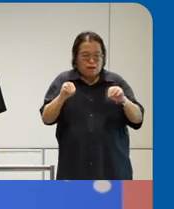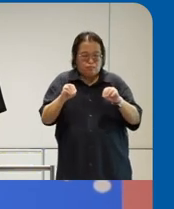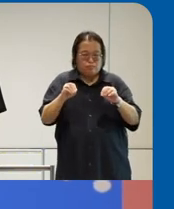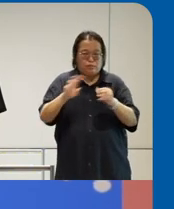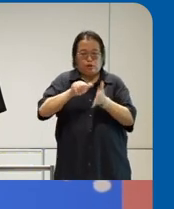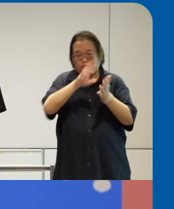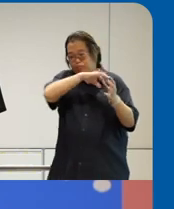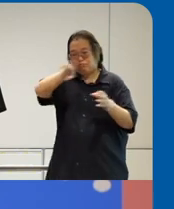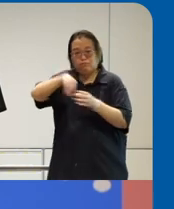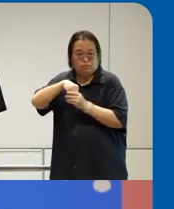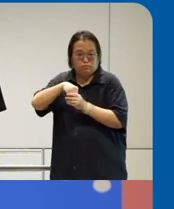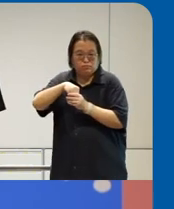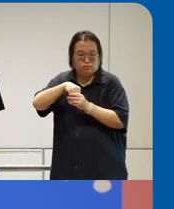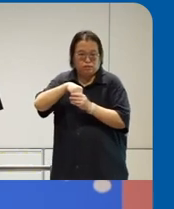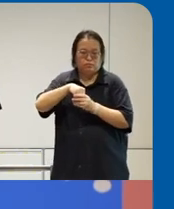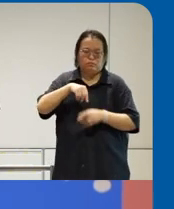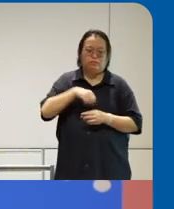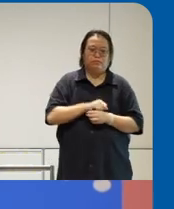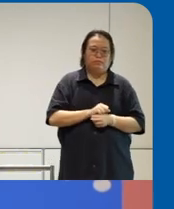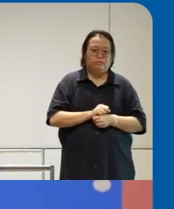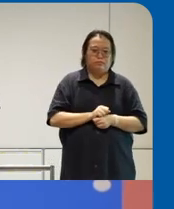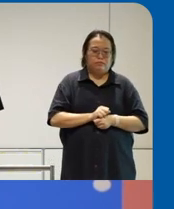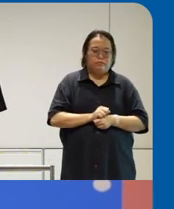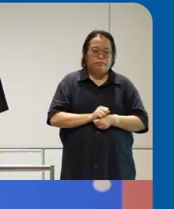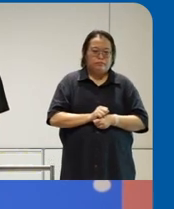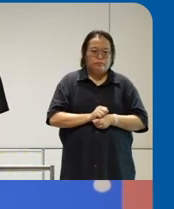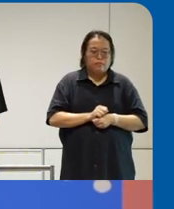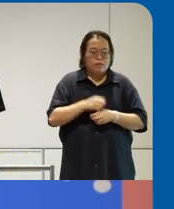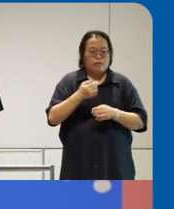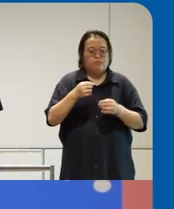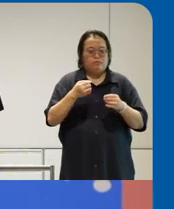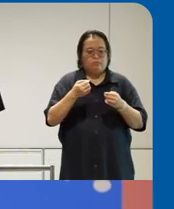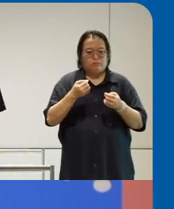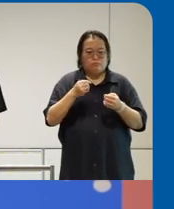in TCT that we we often share about is Conway law which is uh whatever product you develop